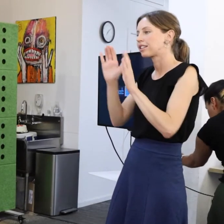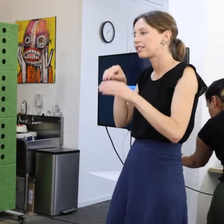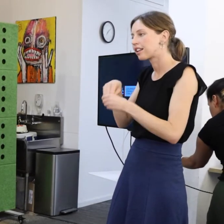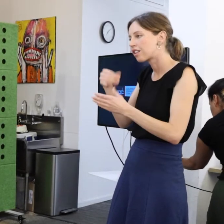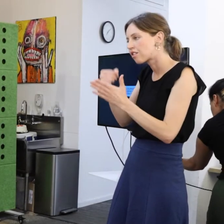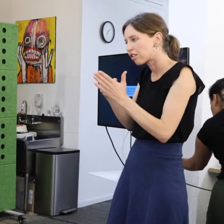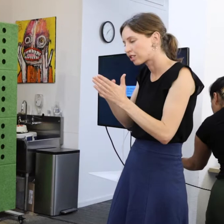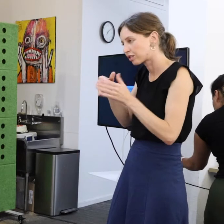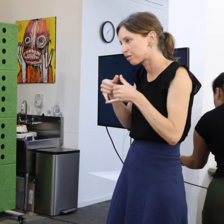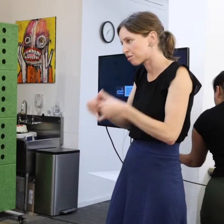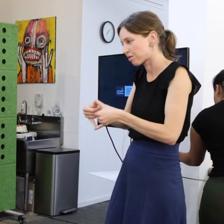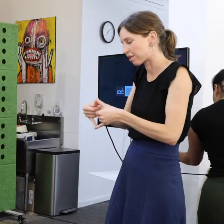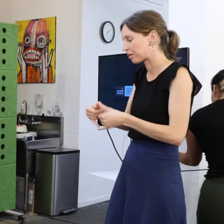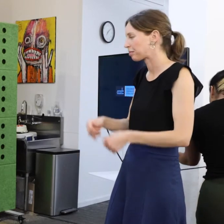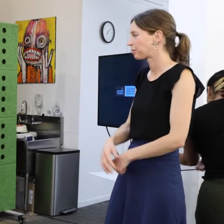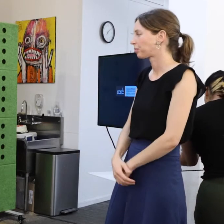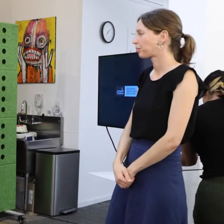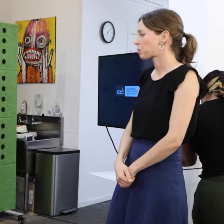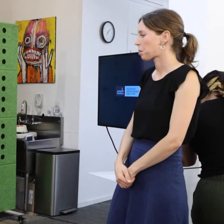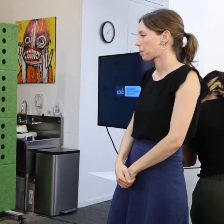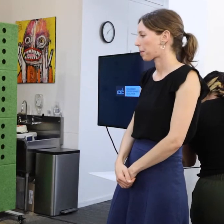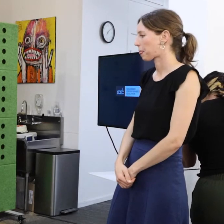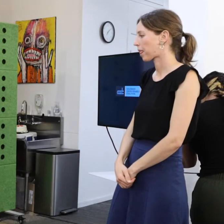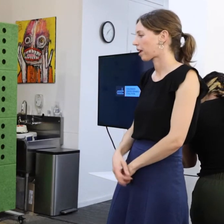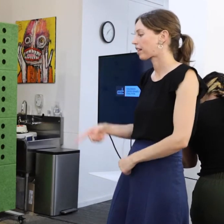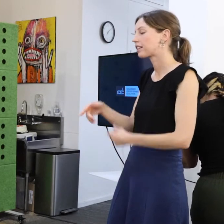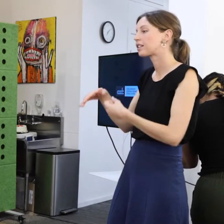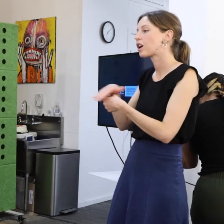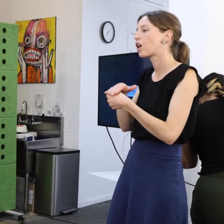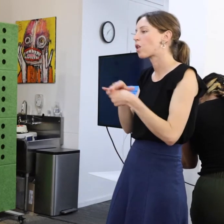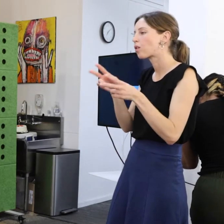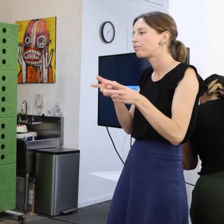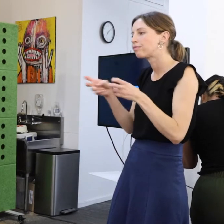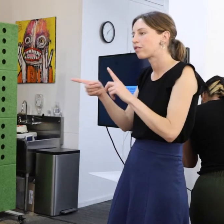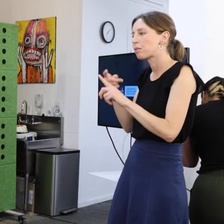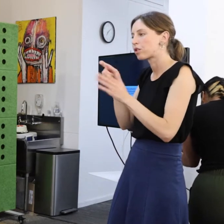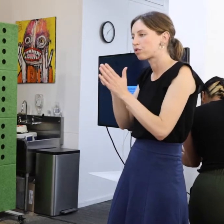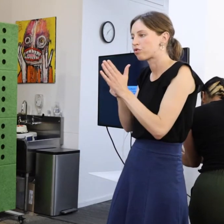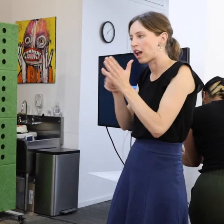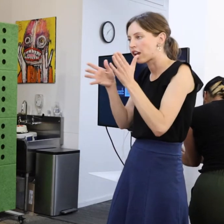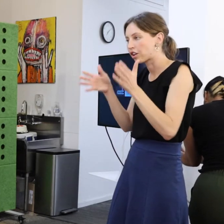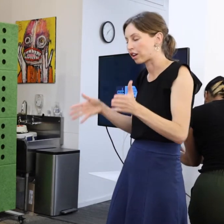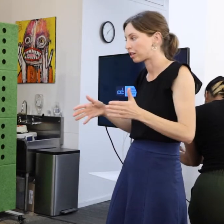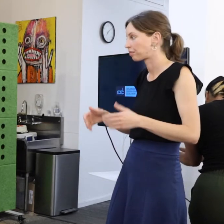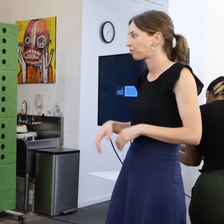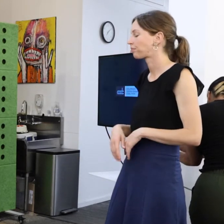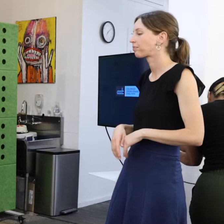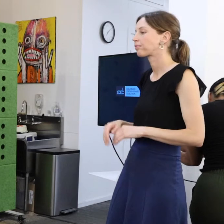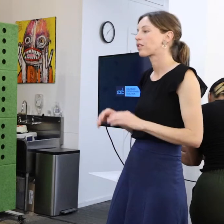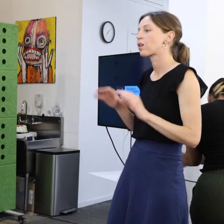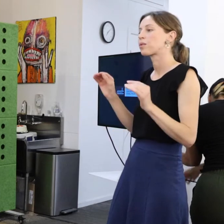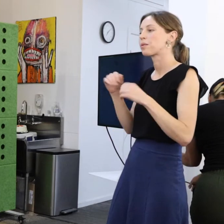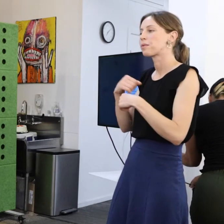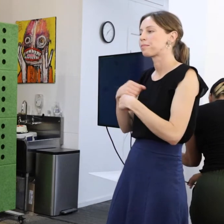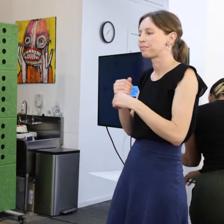Arts Award. This is a local exert from a writer "Make no mistake about it